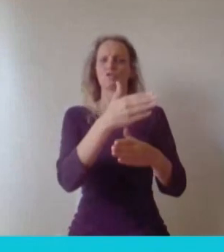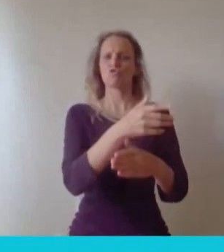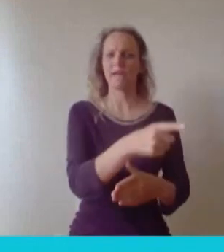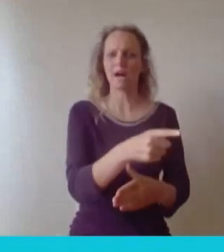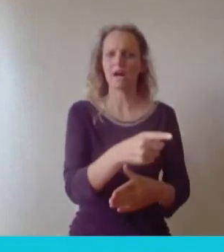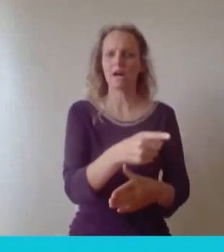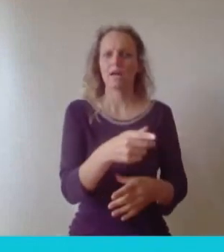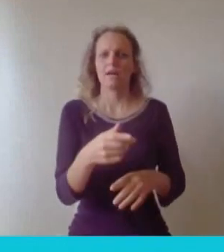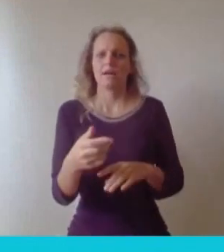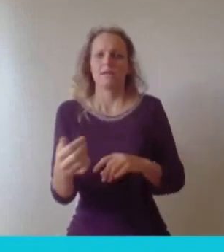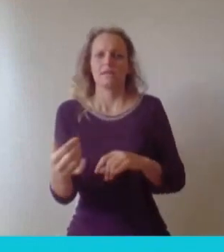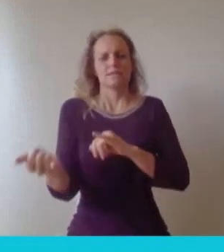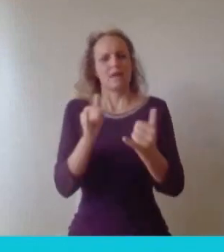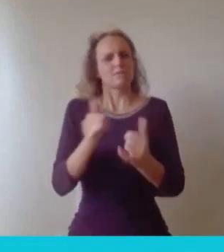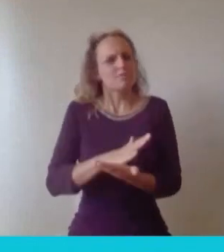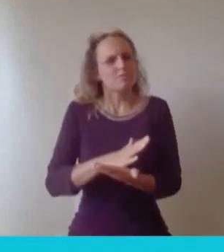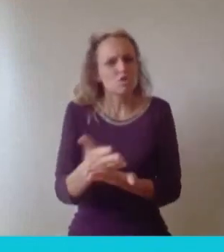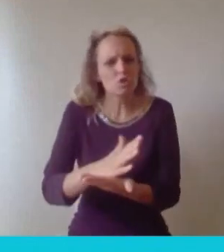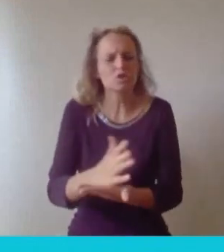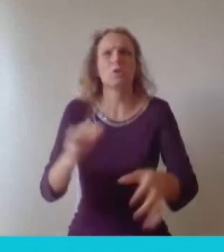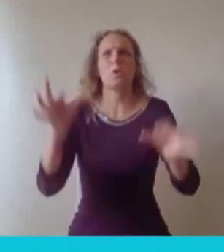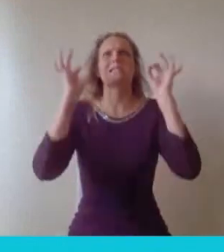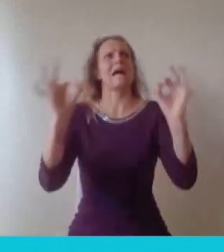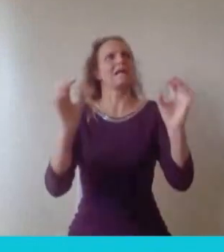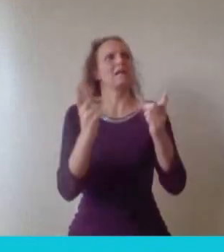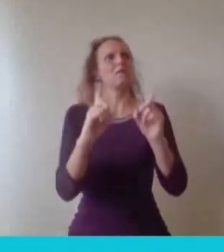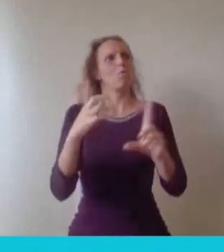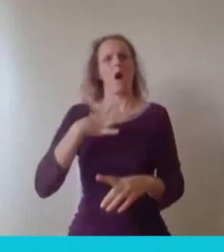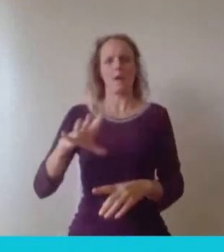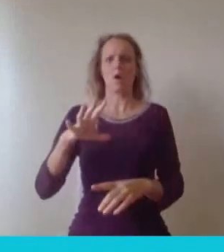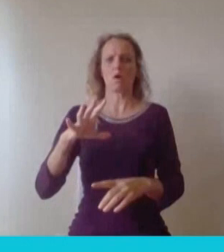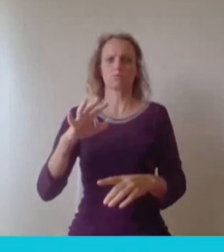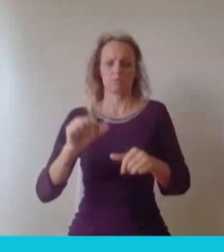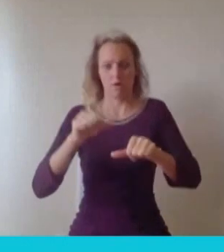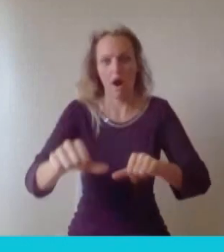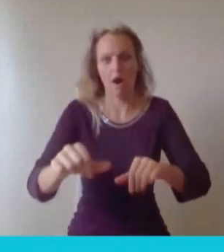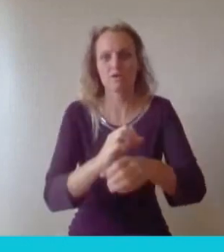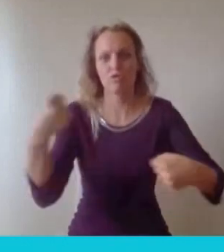you want to do after you graduate and that's completely fair as a feeling and I'd kind of knuckle down going right